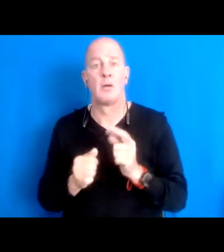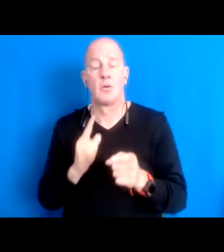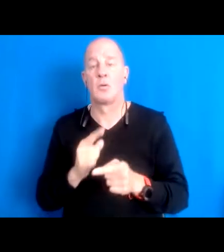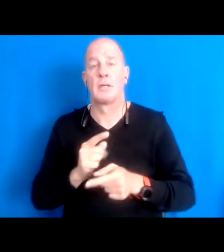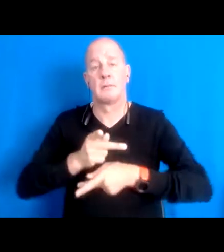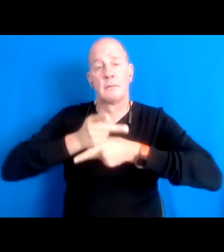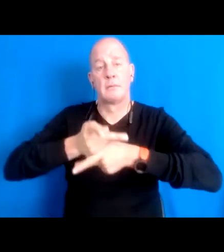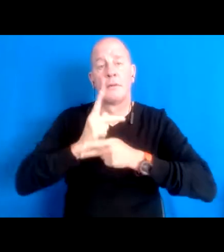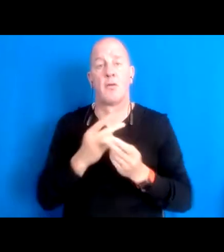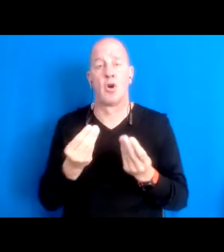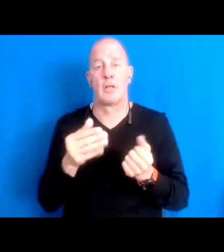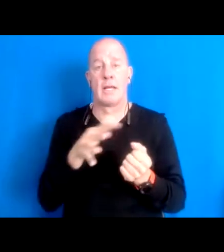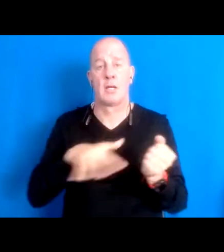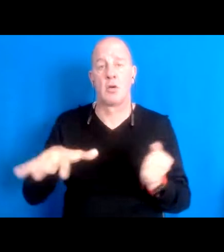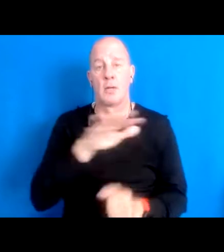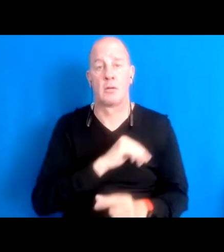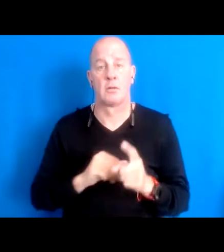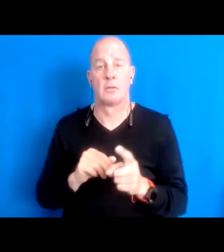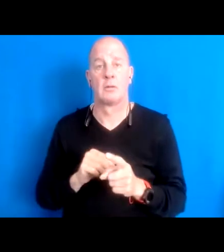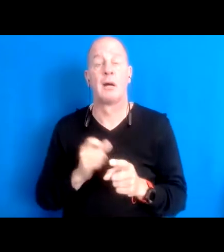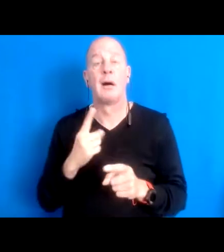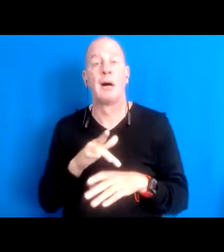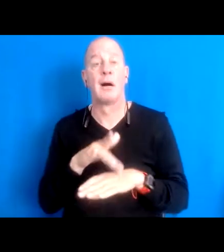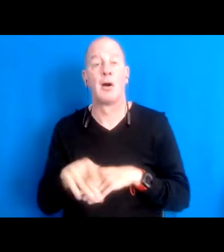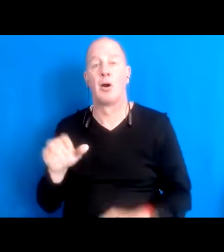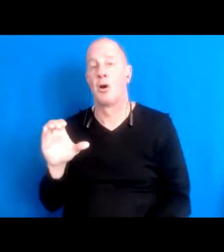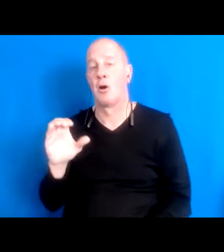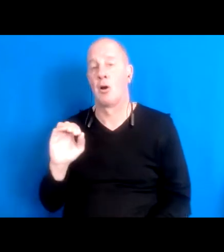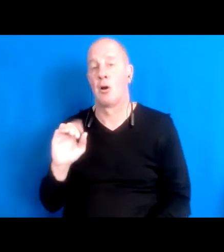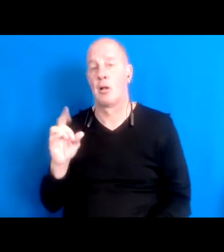16:04:45 And so early colonists when they arrived in California with their the stories